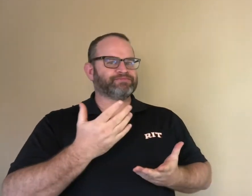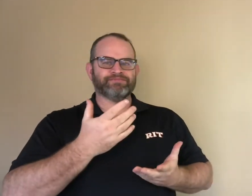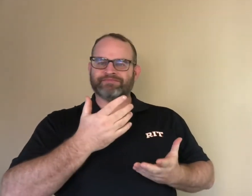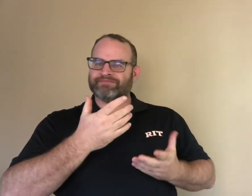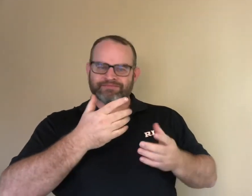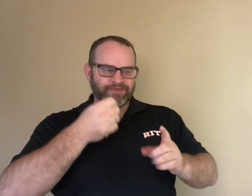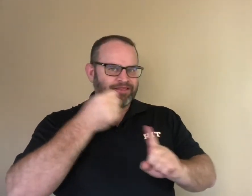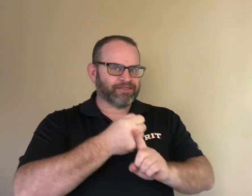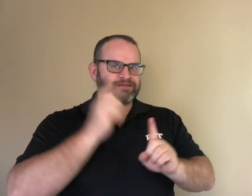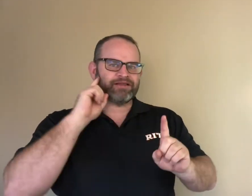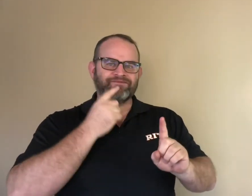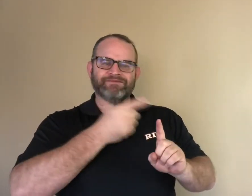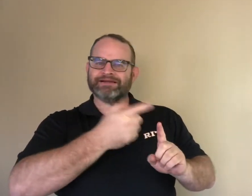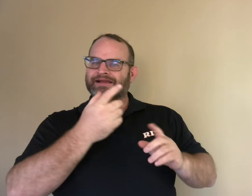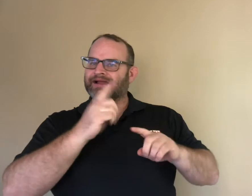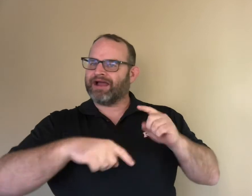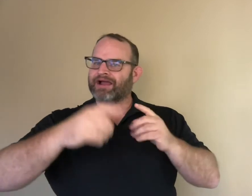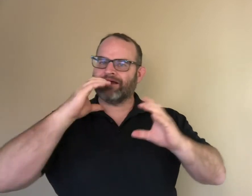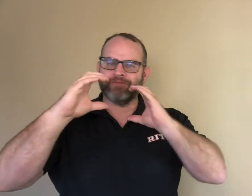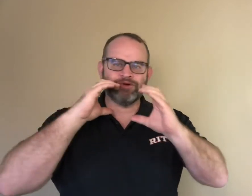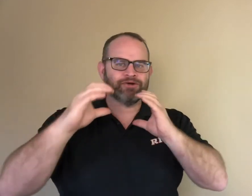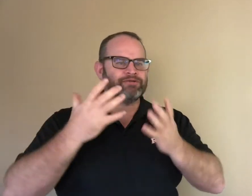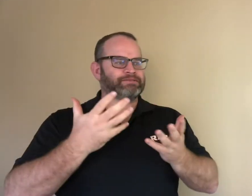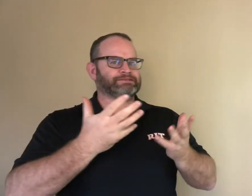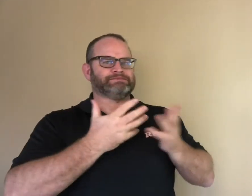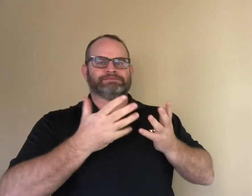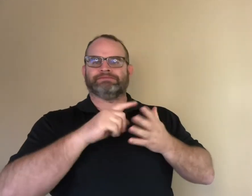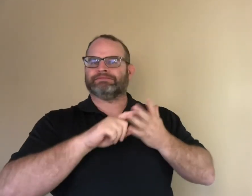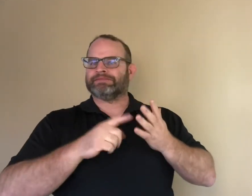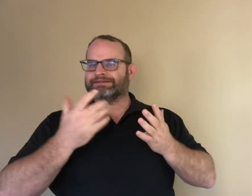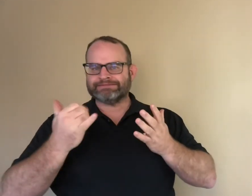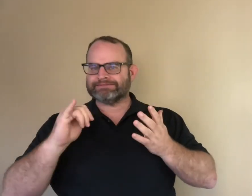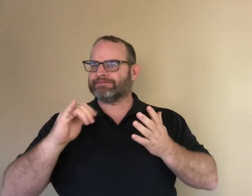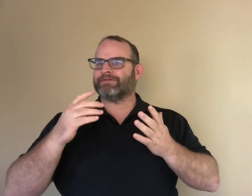when a child is deaf, she cannot hear or communicate.